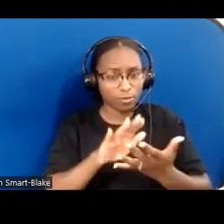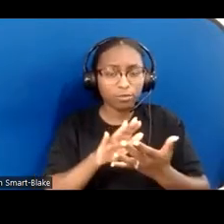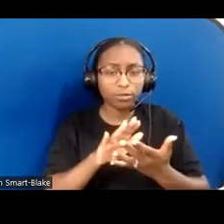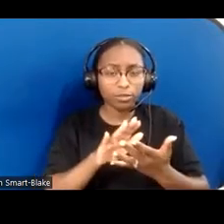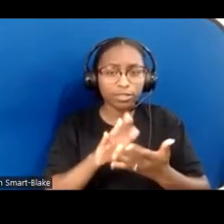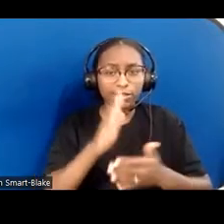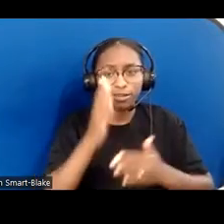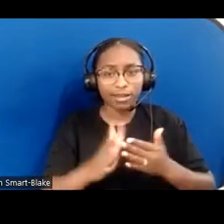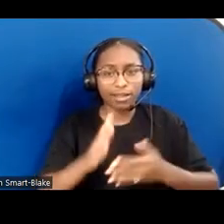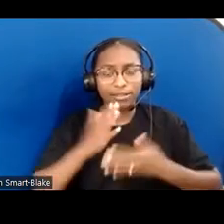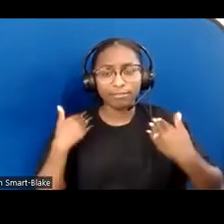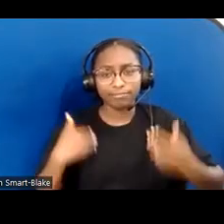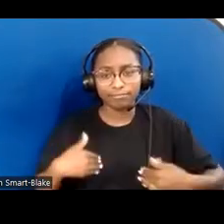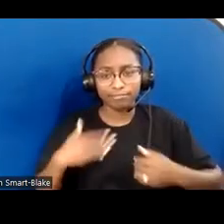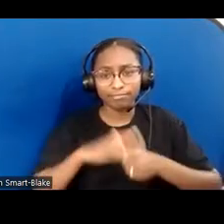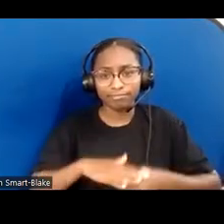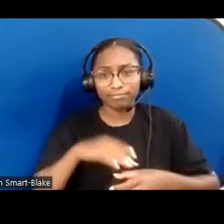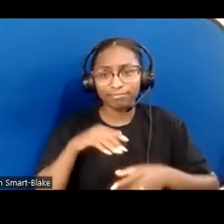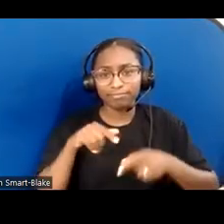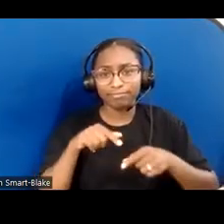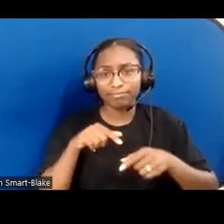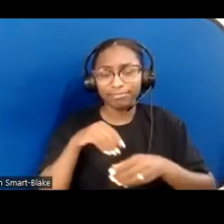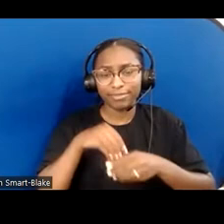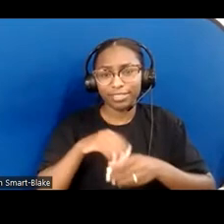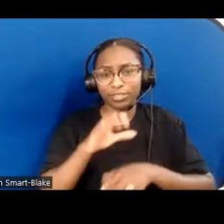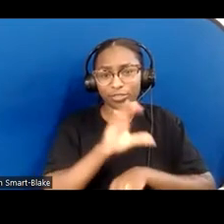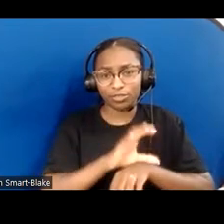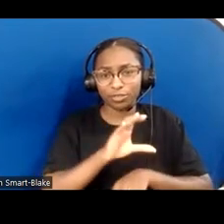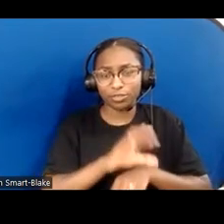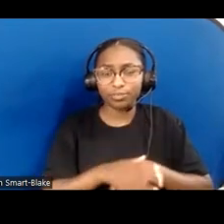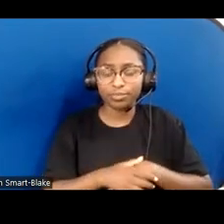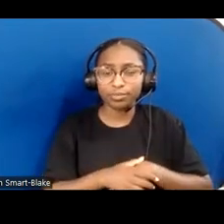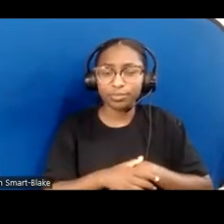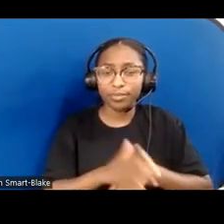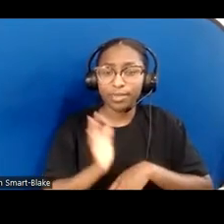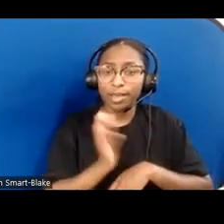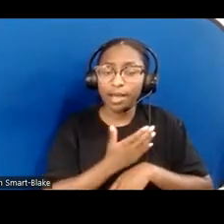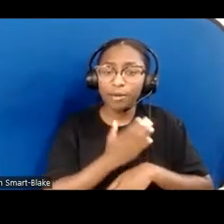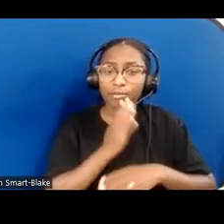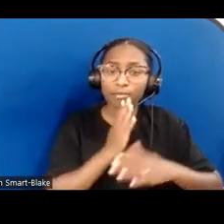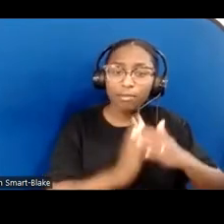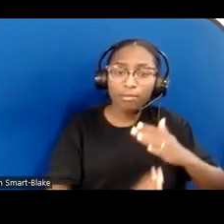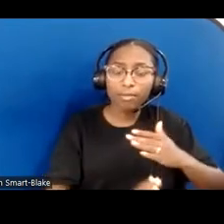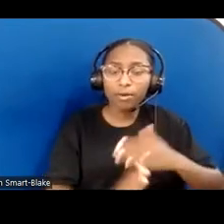It is an understanding that a quiet and humble spirit does not just mean welcoming people with disabilities